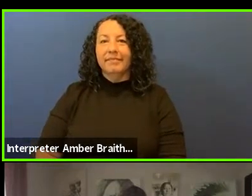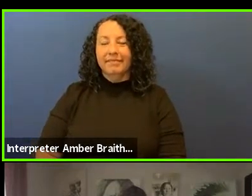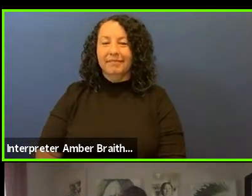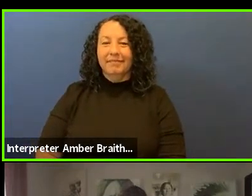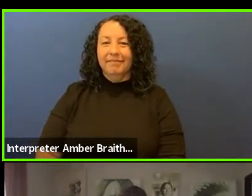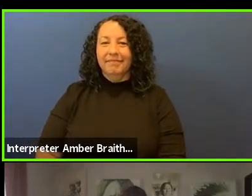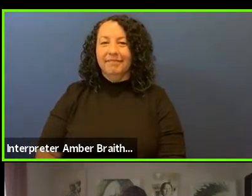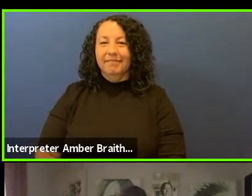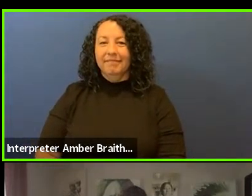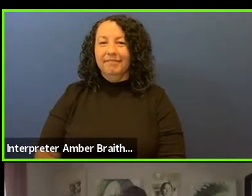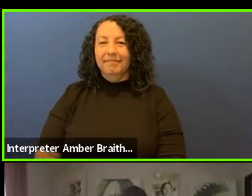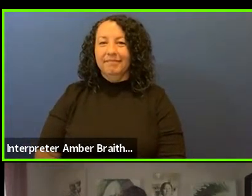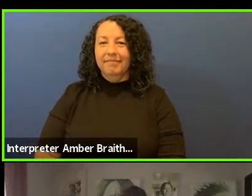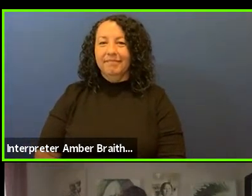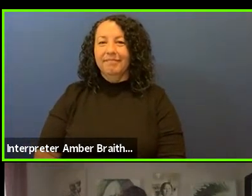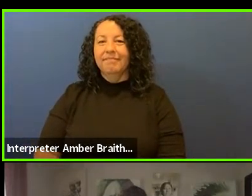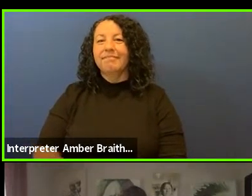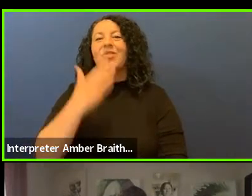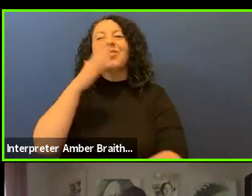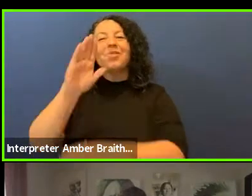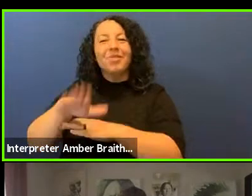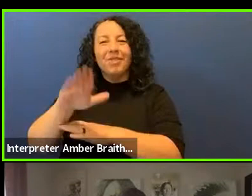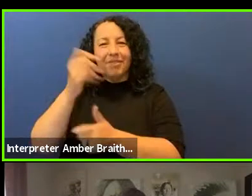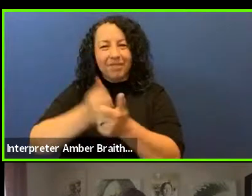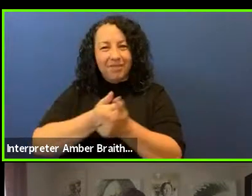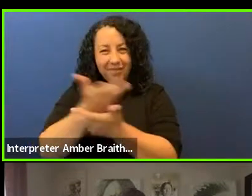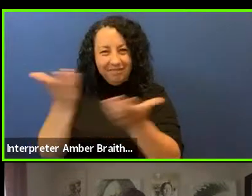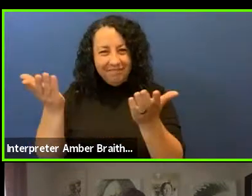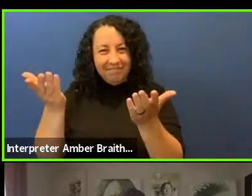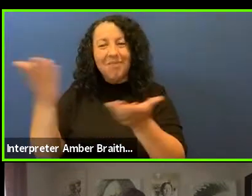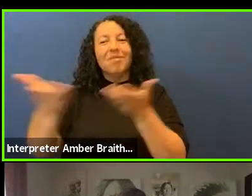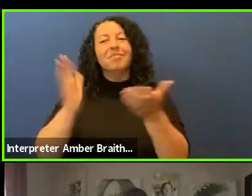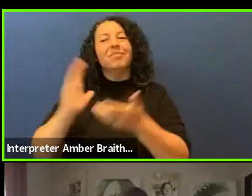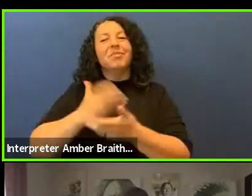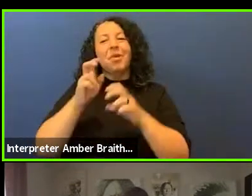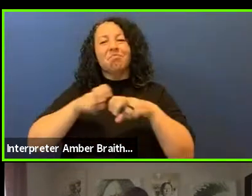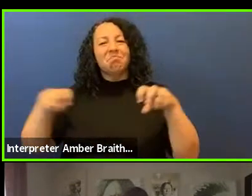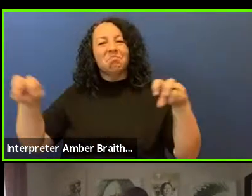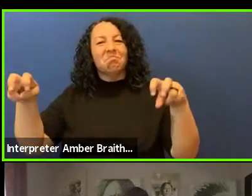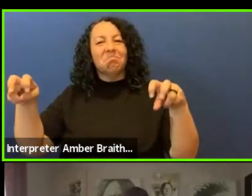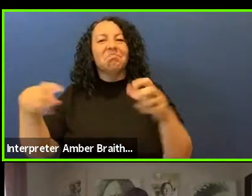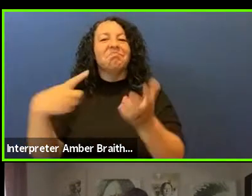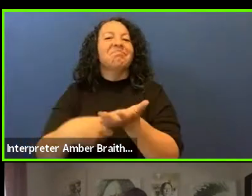Good afternoon everyone and welcome to our panel discussion. This is part two